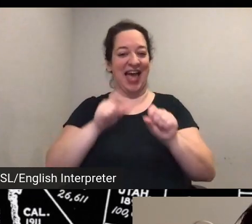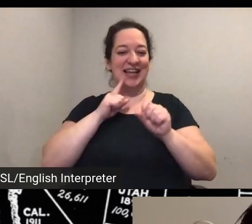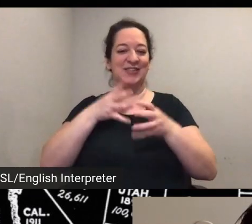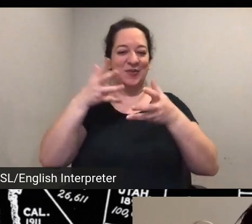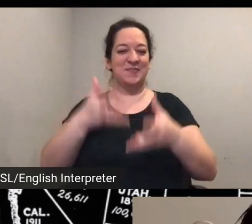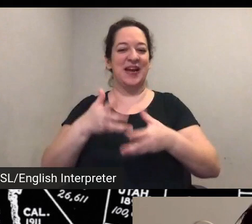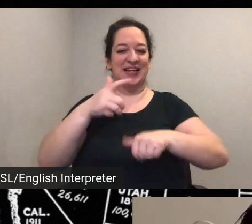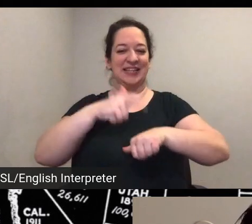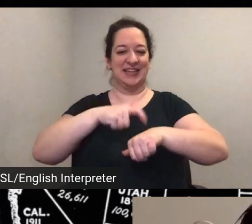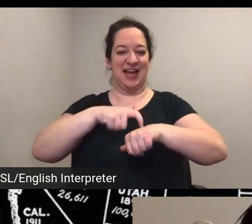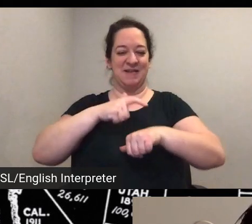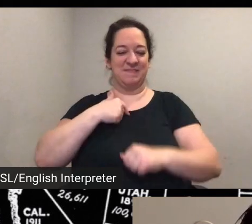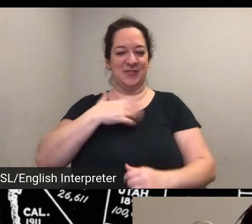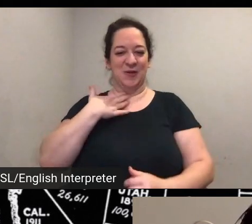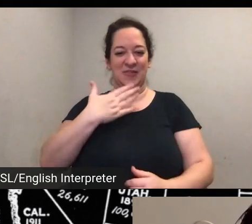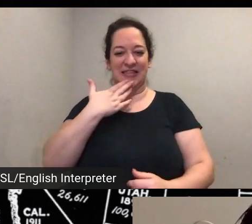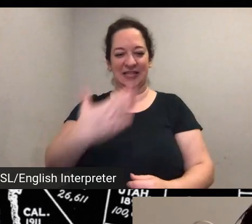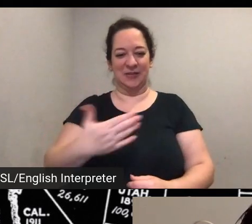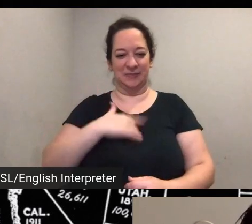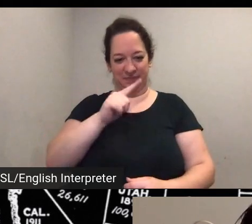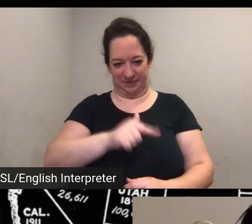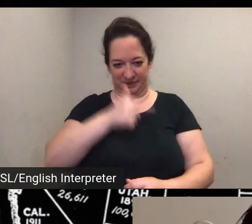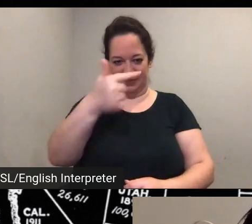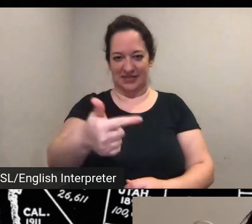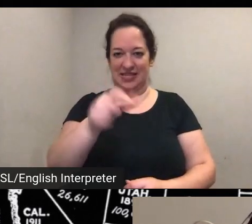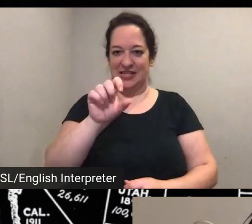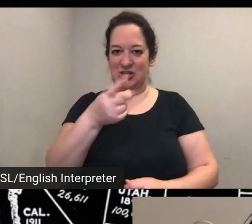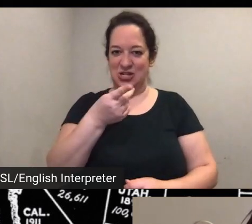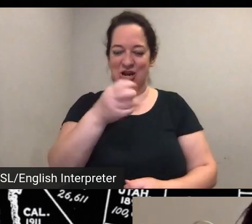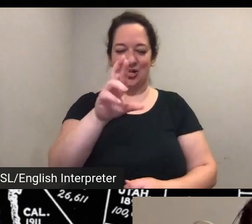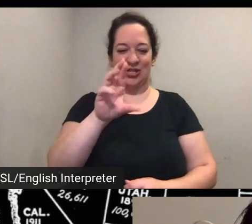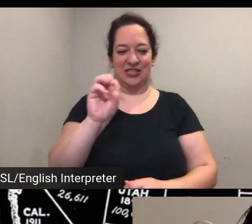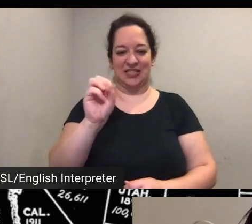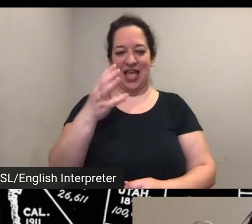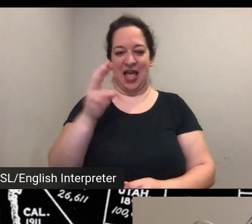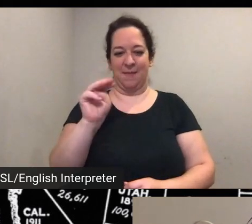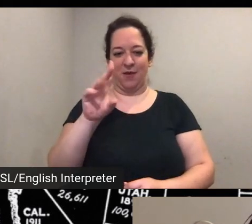so with that thanks and over to you sam great thank you nancy uh and thanks to